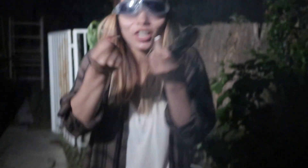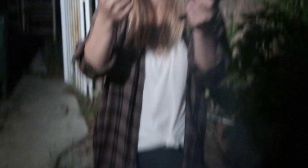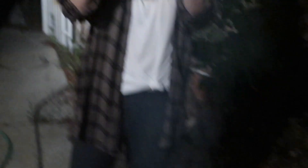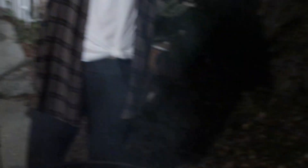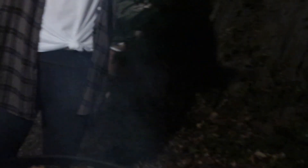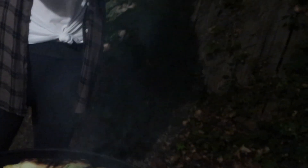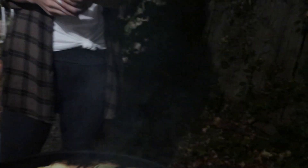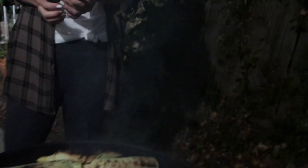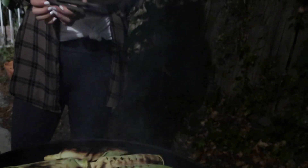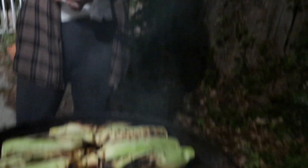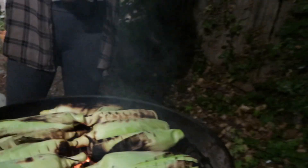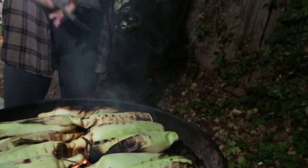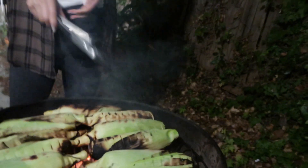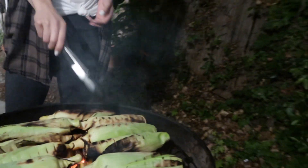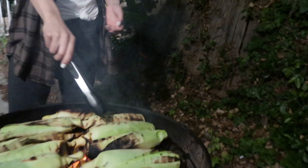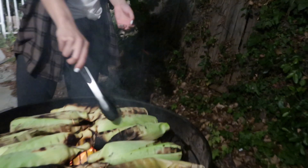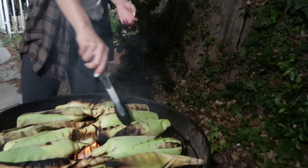solved the problem